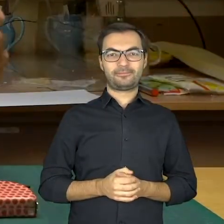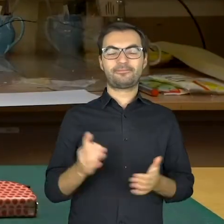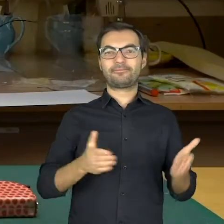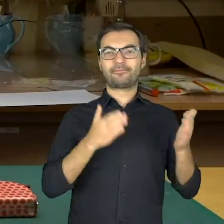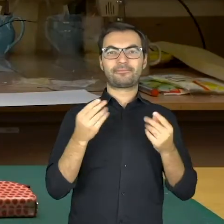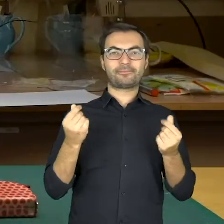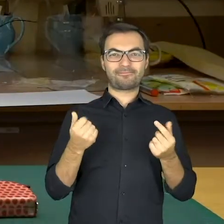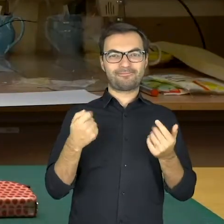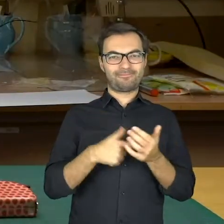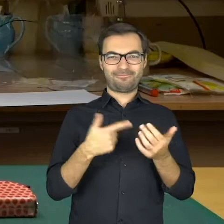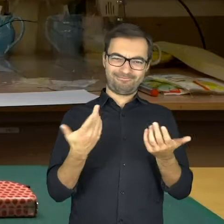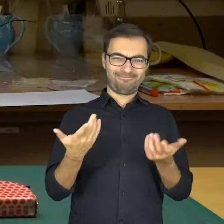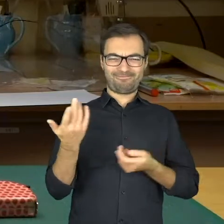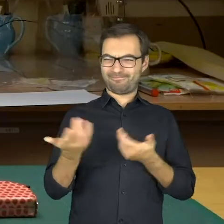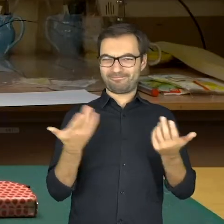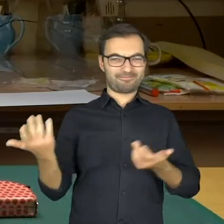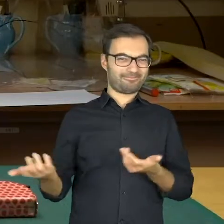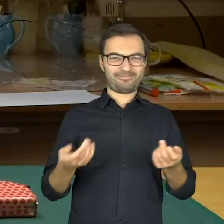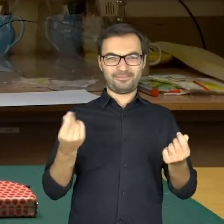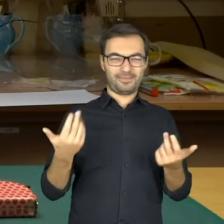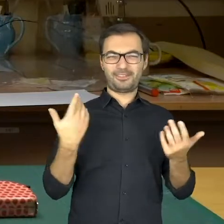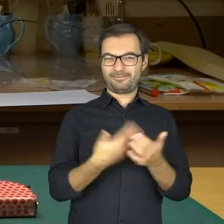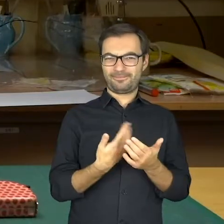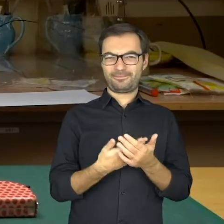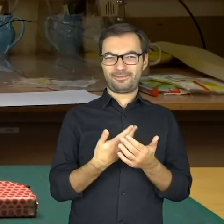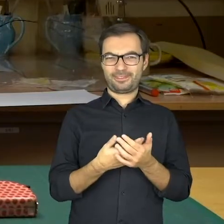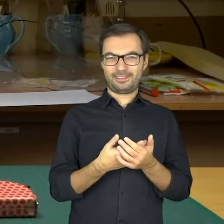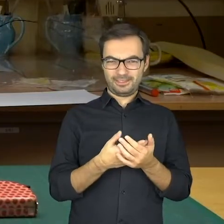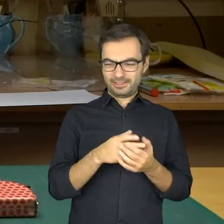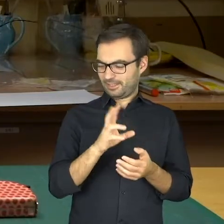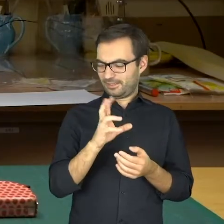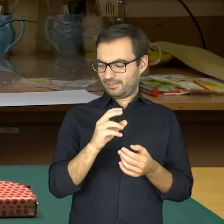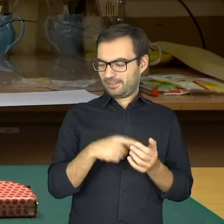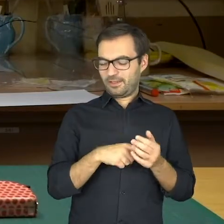such, uhh, such a crocodile clip, yeah…